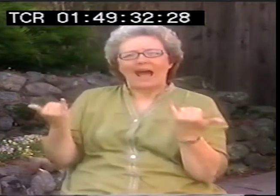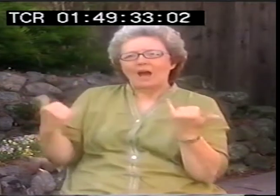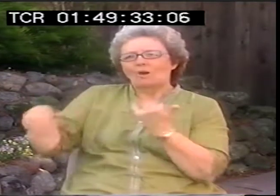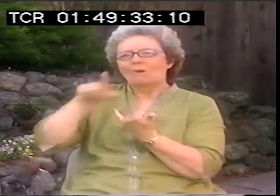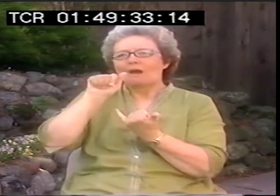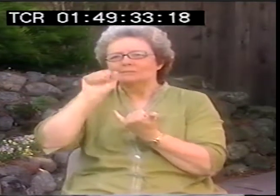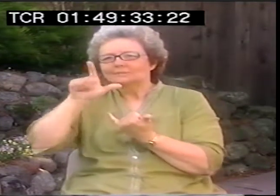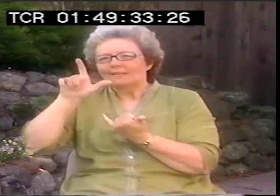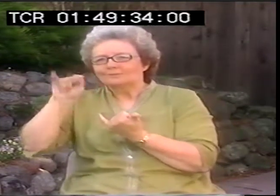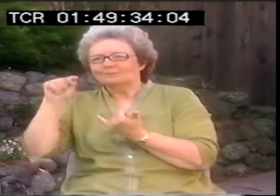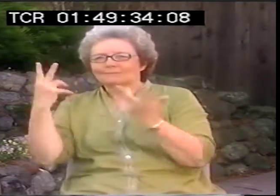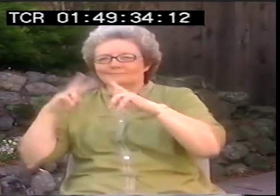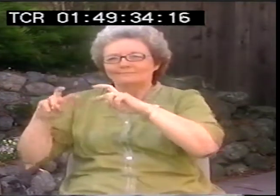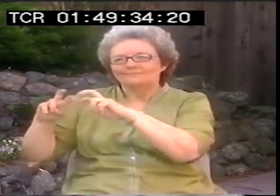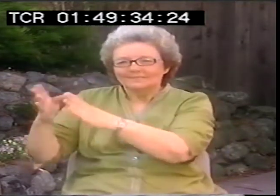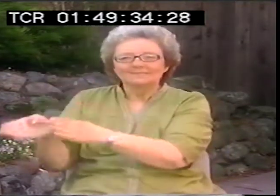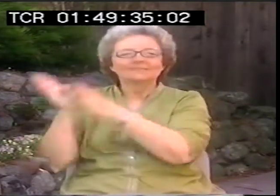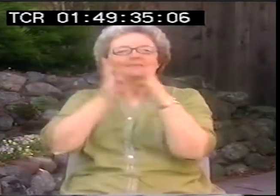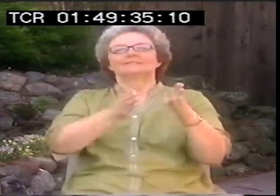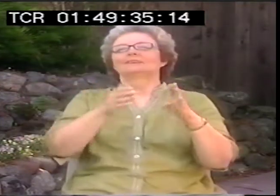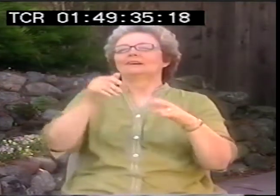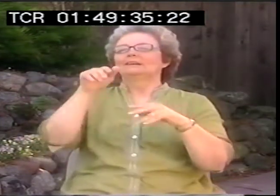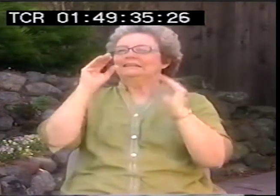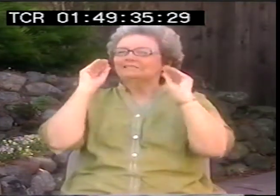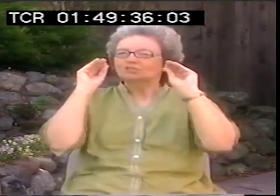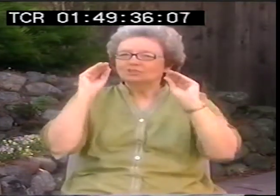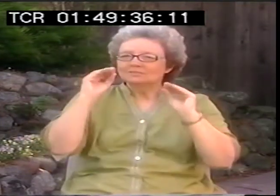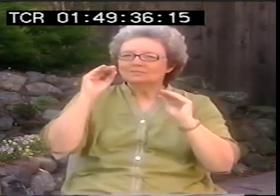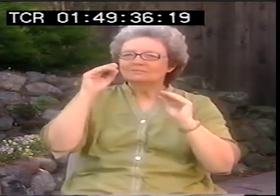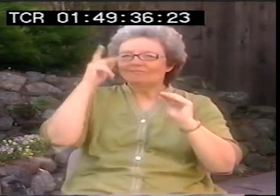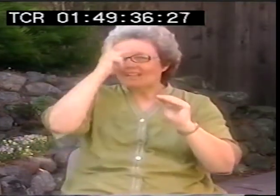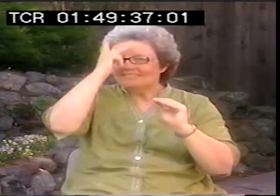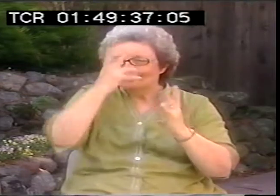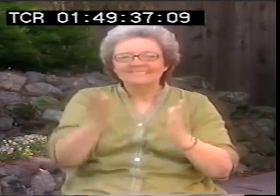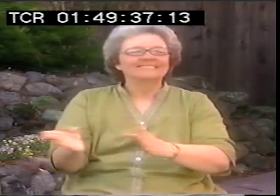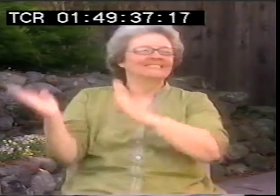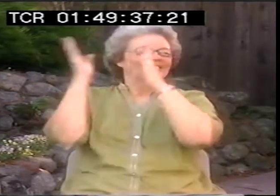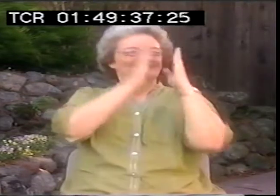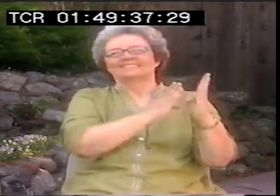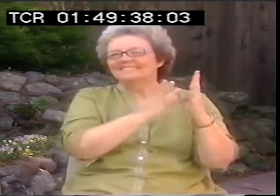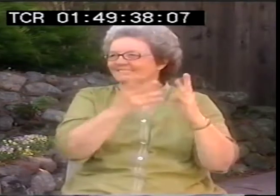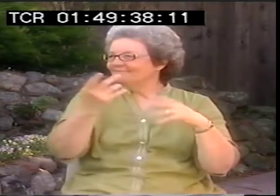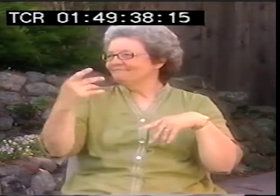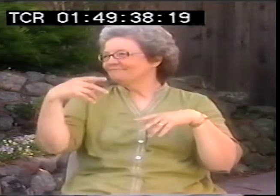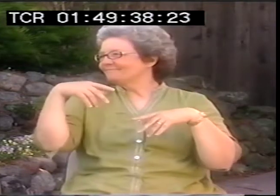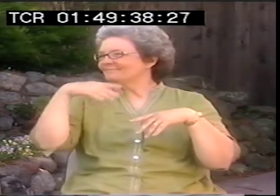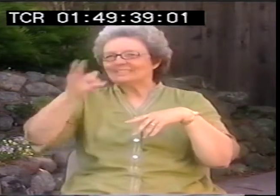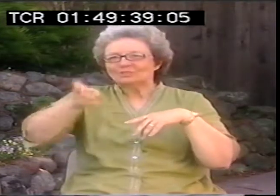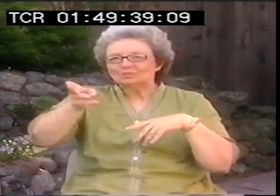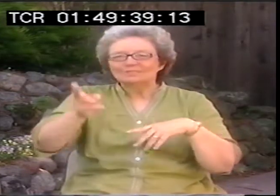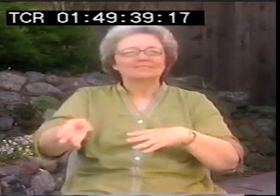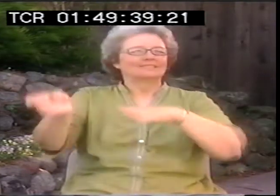That's where that was, six weeks. No poetry involved at all. But they had a special track for literature.